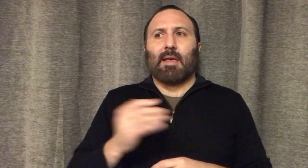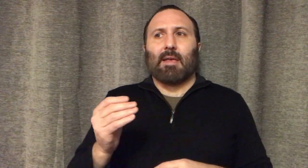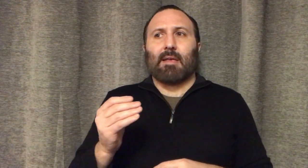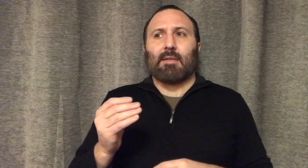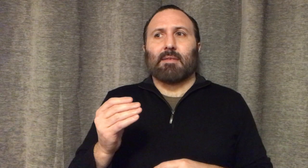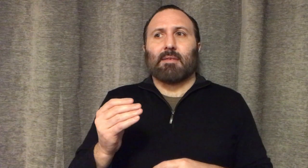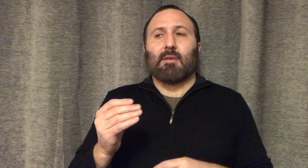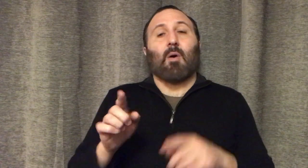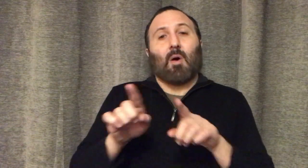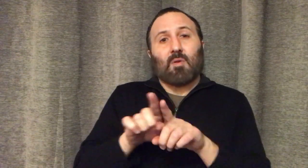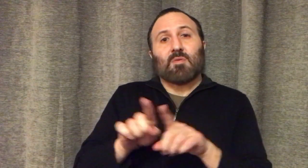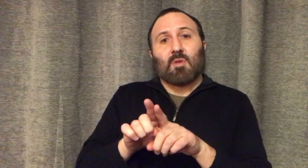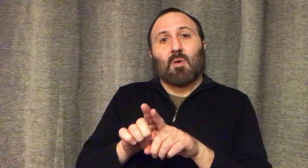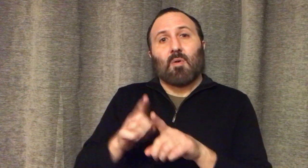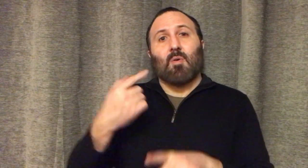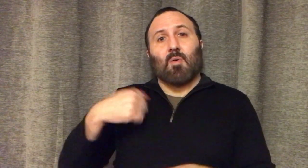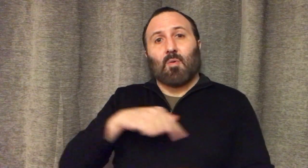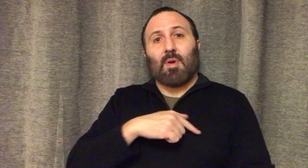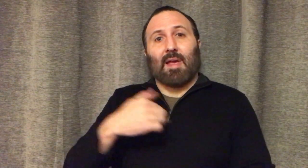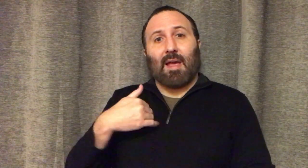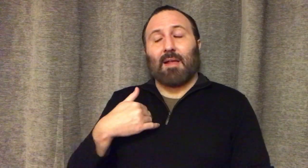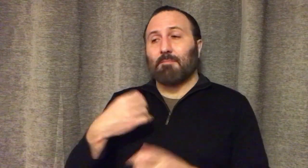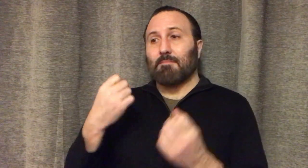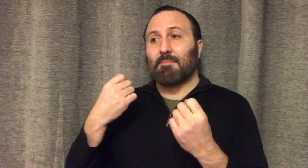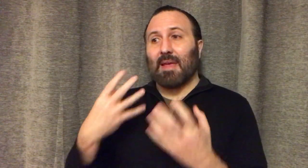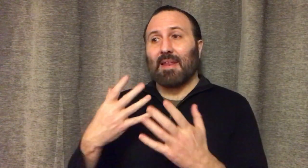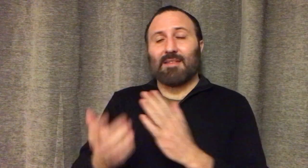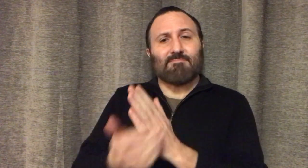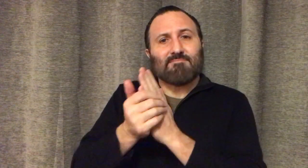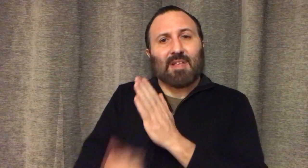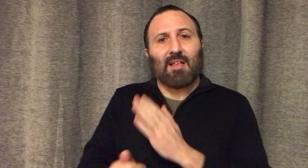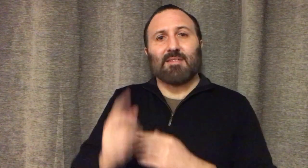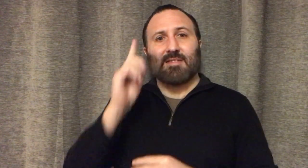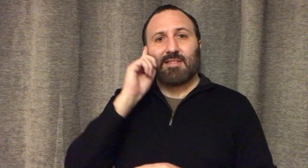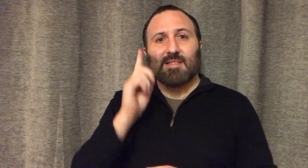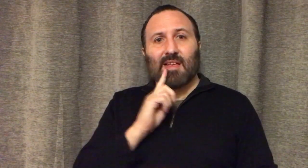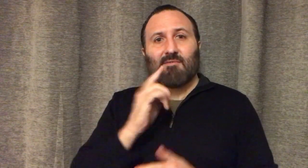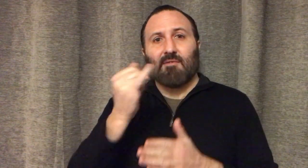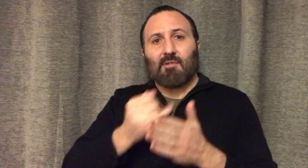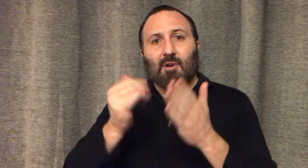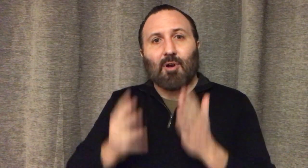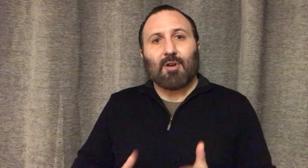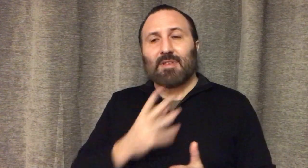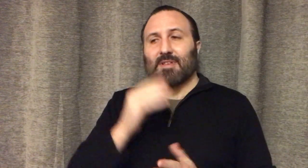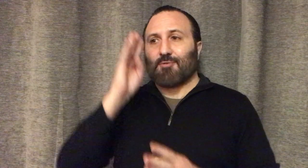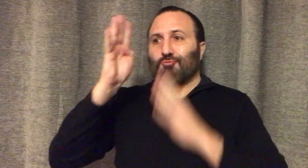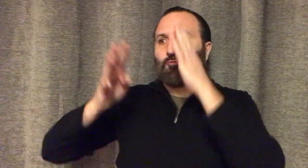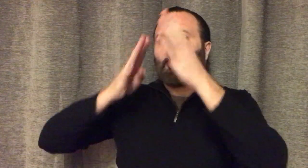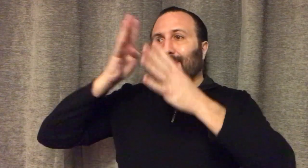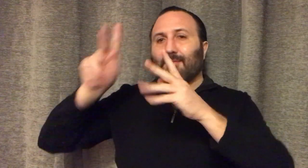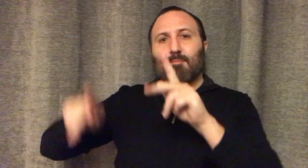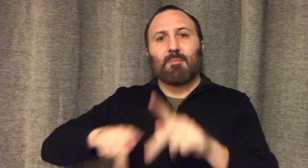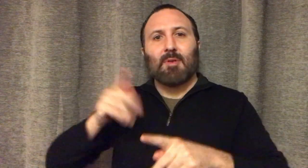Also, we had many talented Deaf artists and creators here.